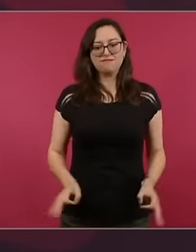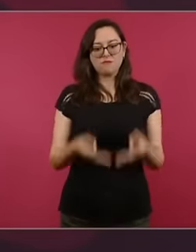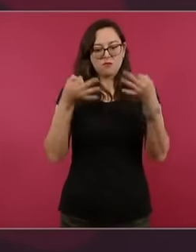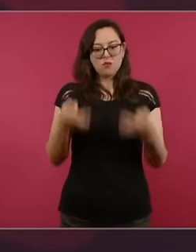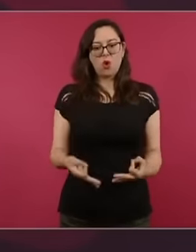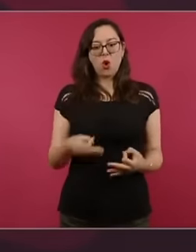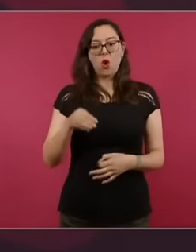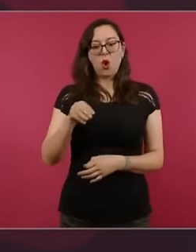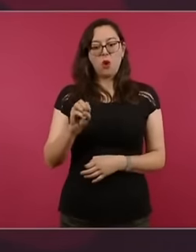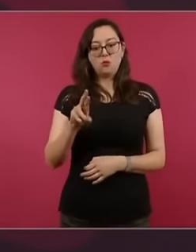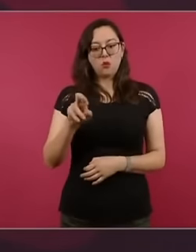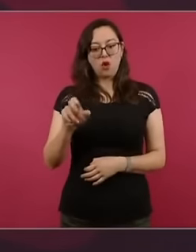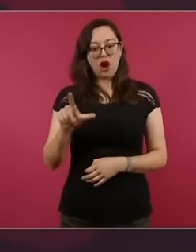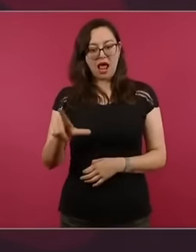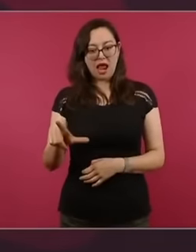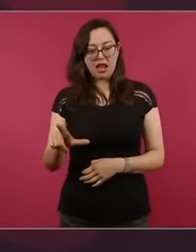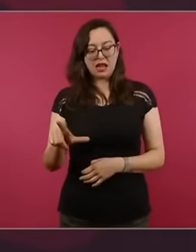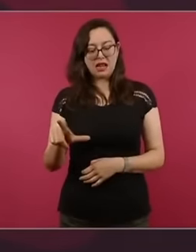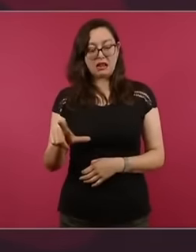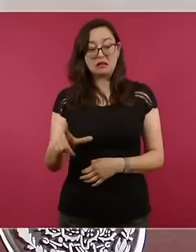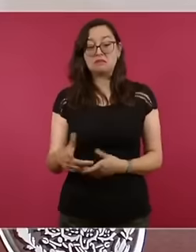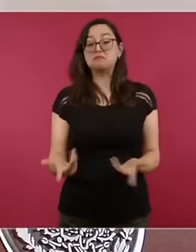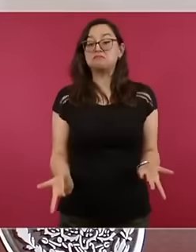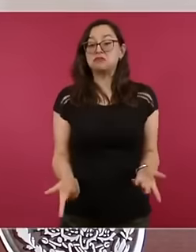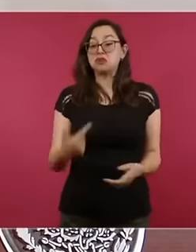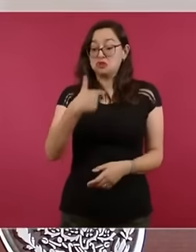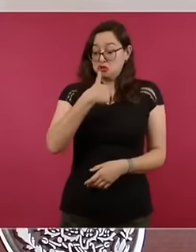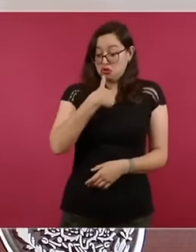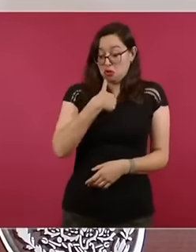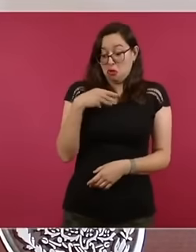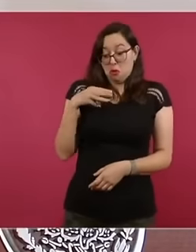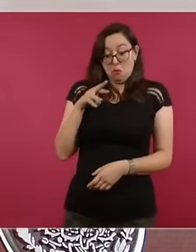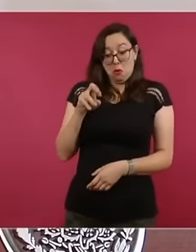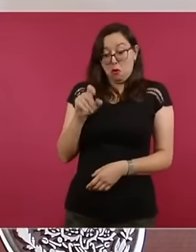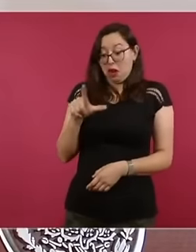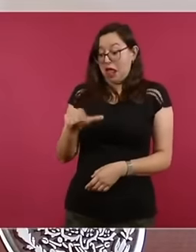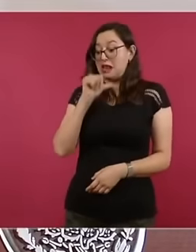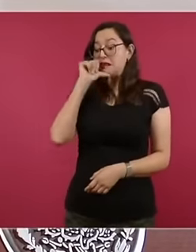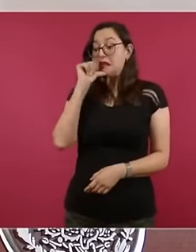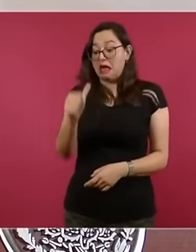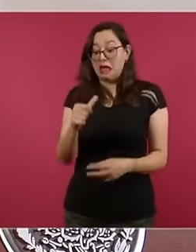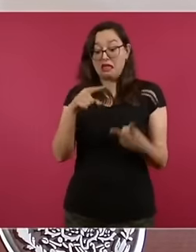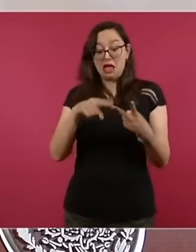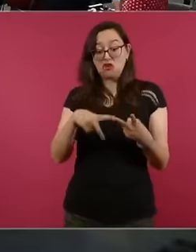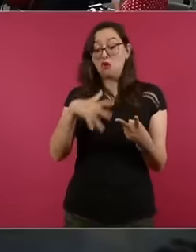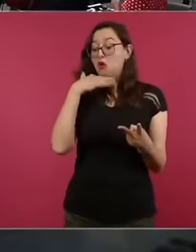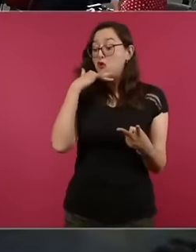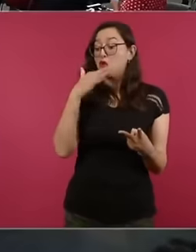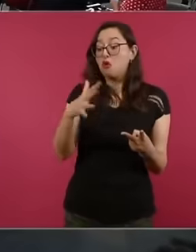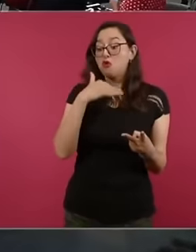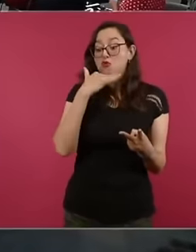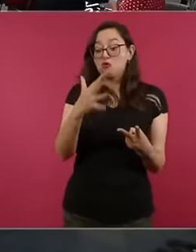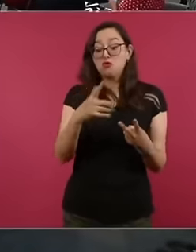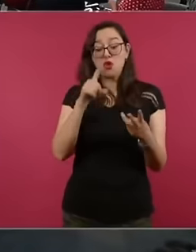if I did not have moral authority if I were corrupt if I had links